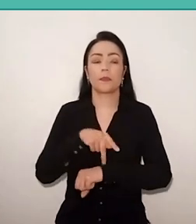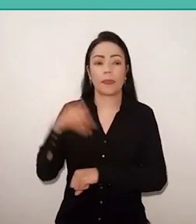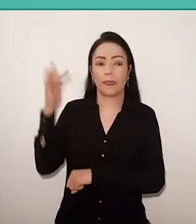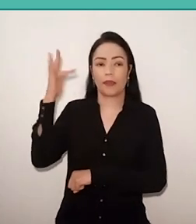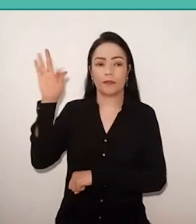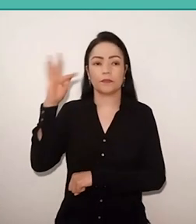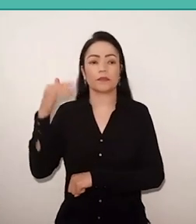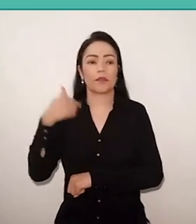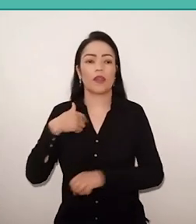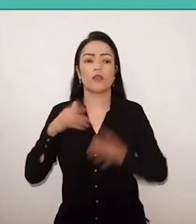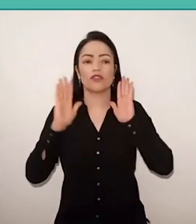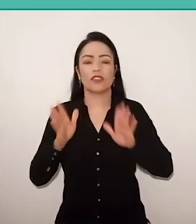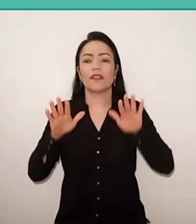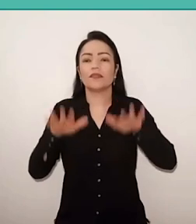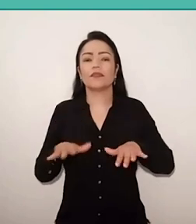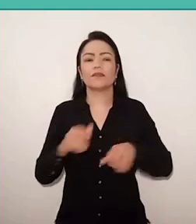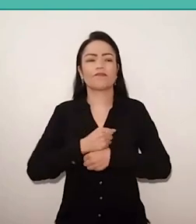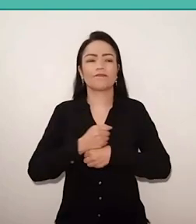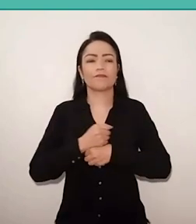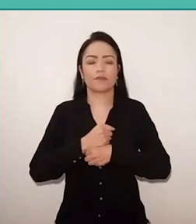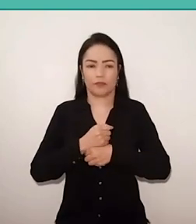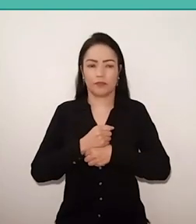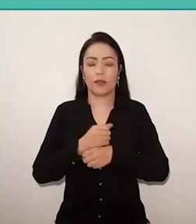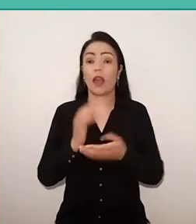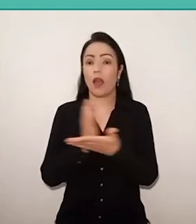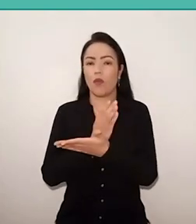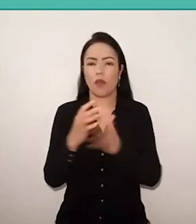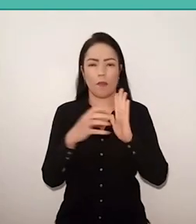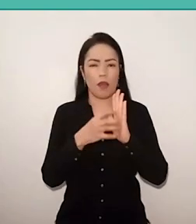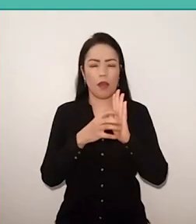or Italy, the Marxists parties represented, at the time,